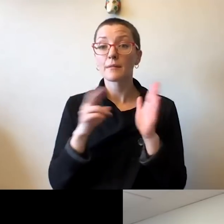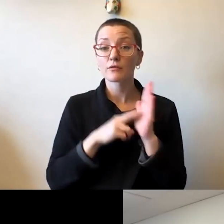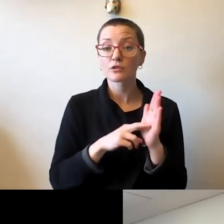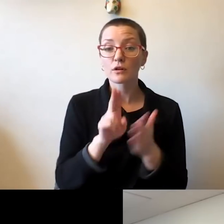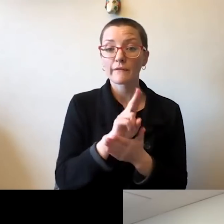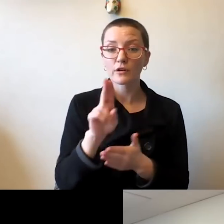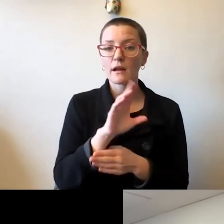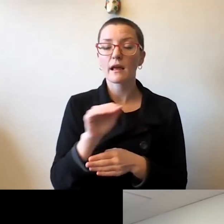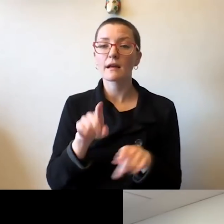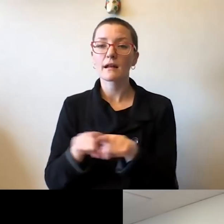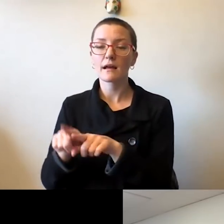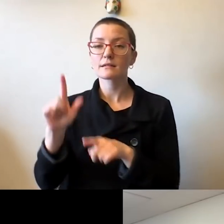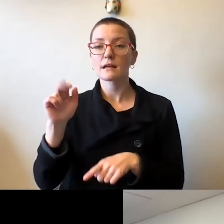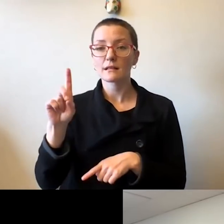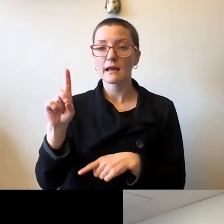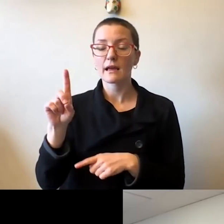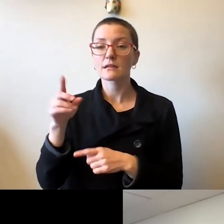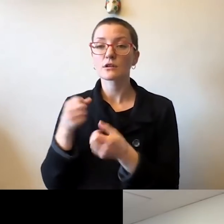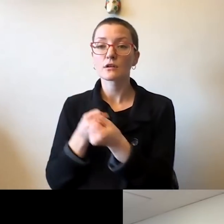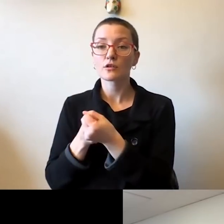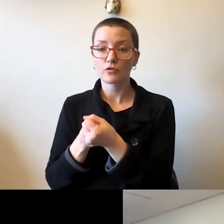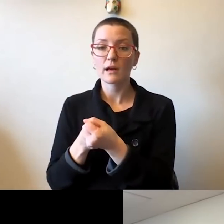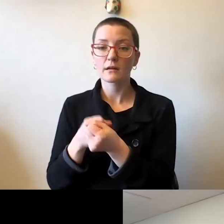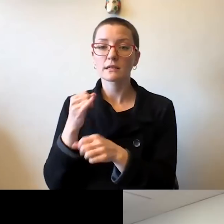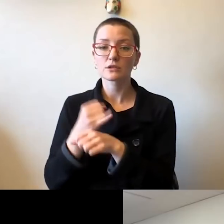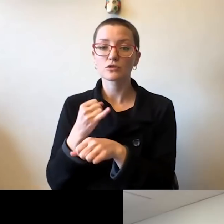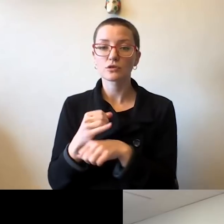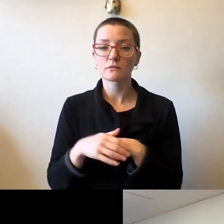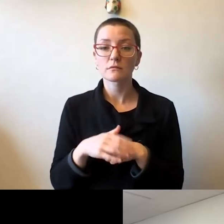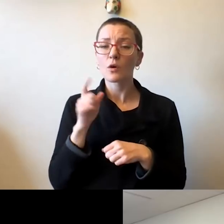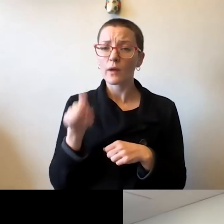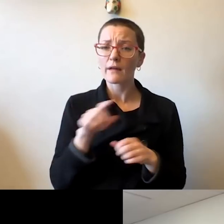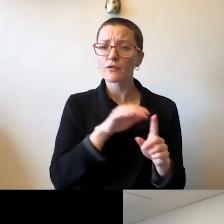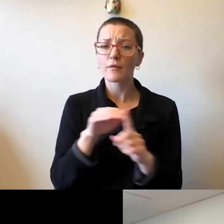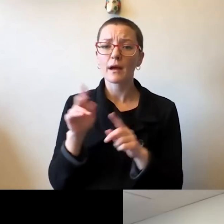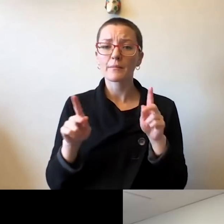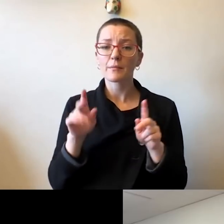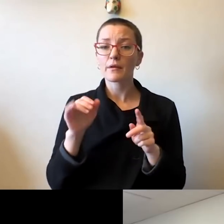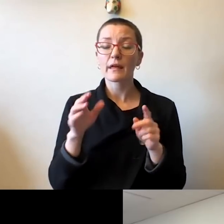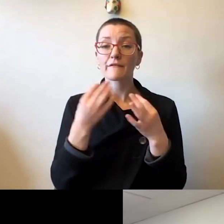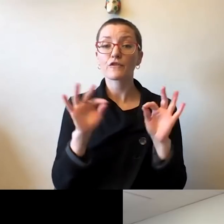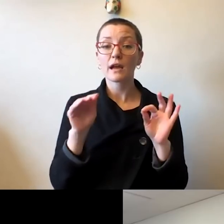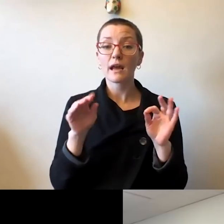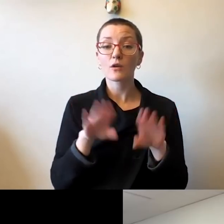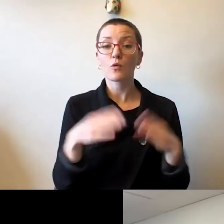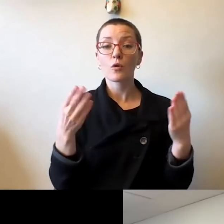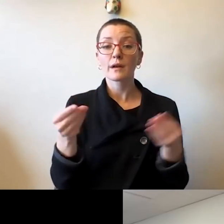We need to remind people that free and open exchange of ideas and information is really absolutely necessary